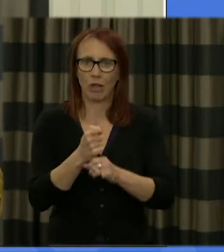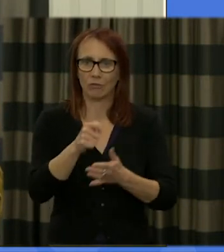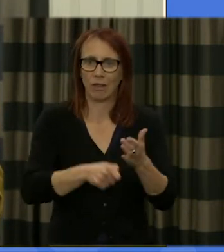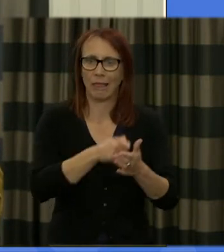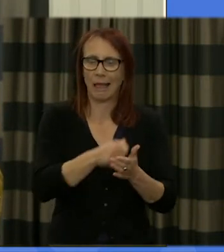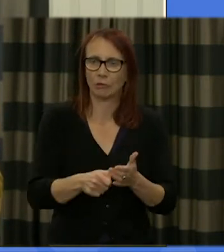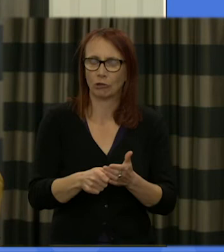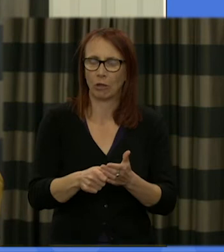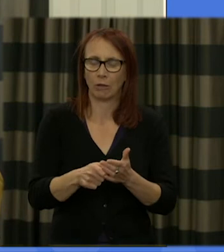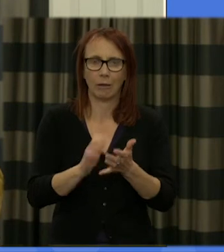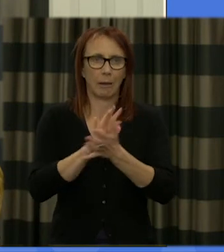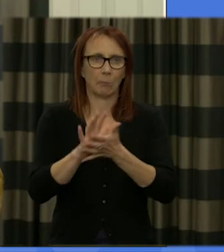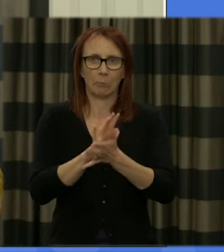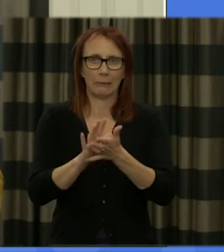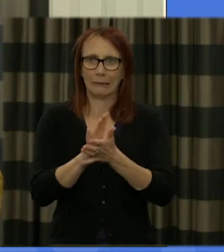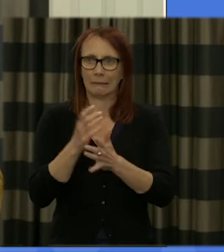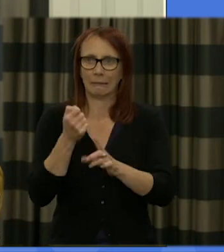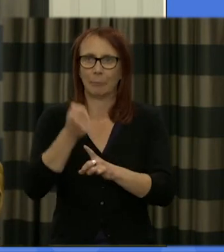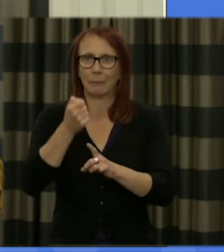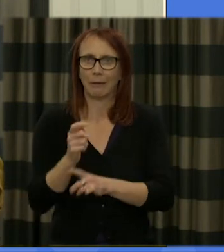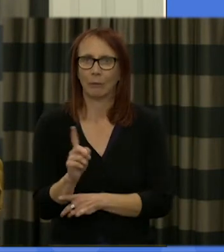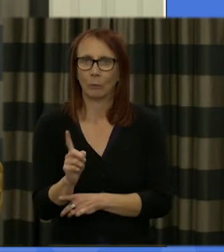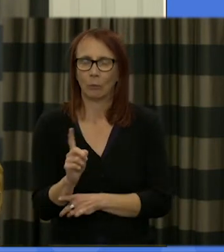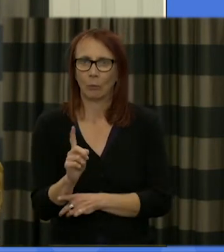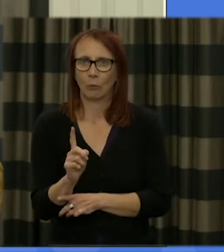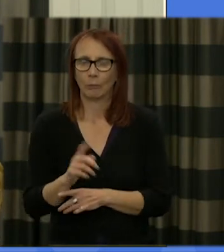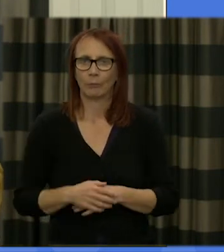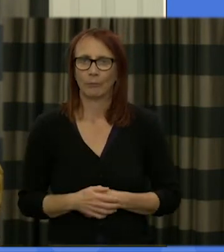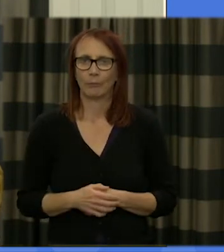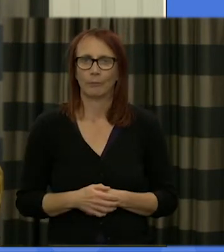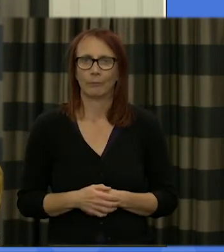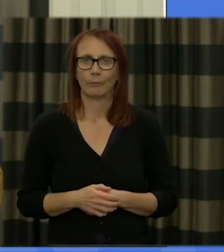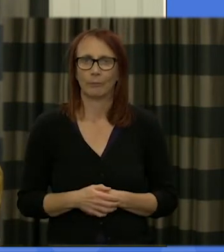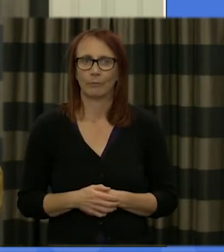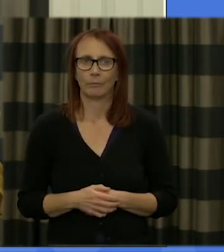general election in December in some ways the general election has clarified